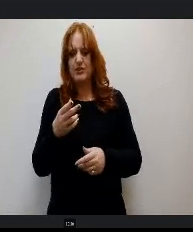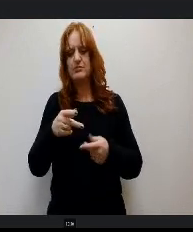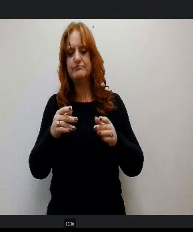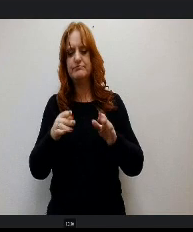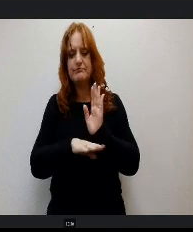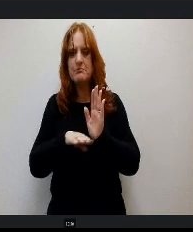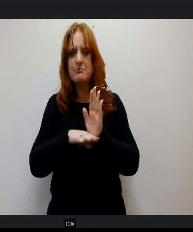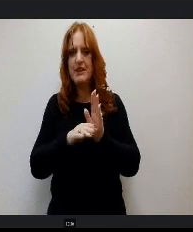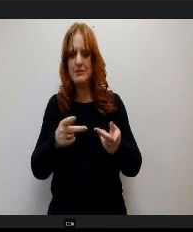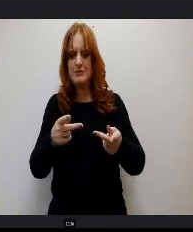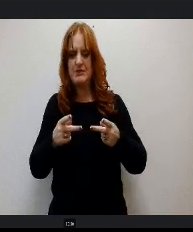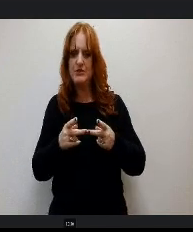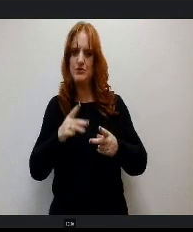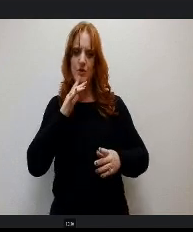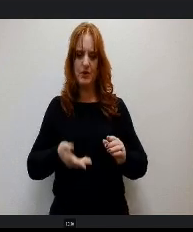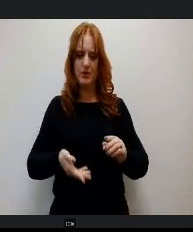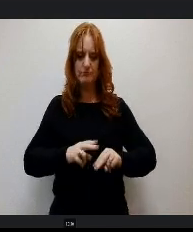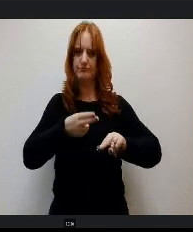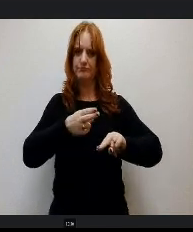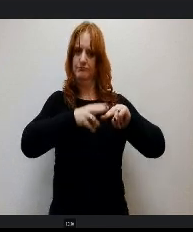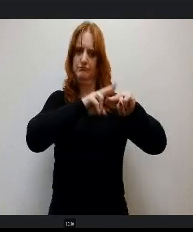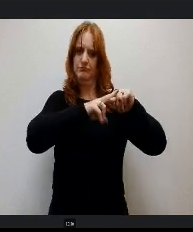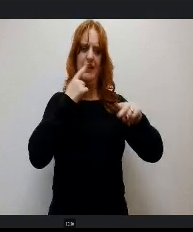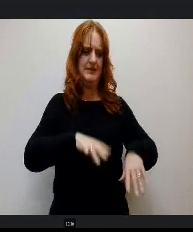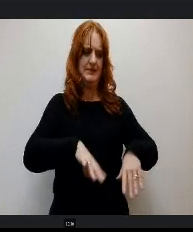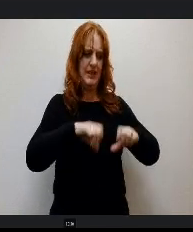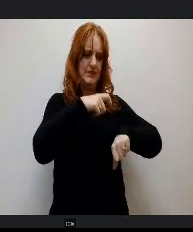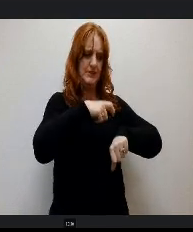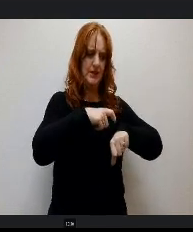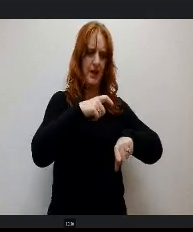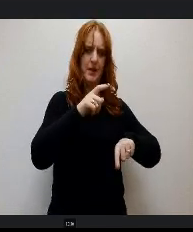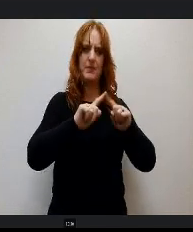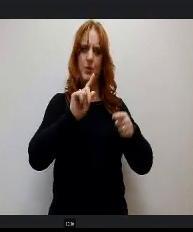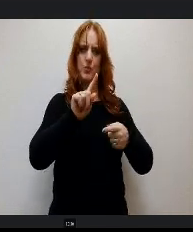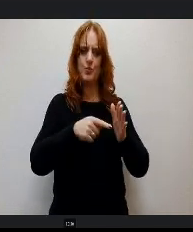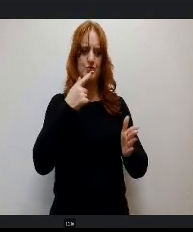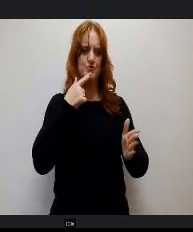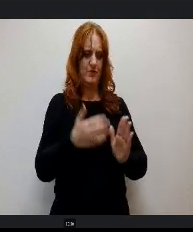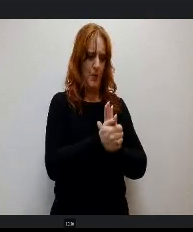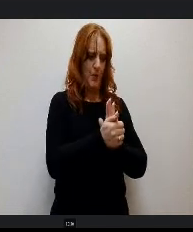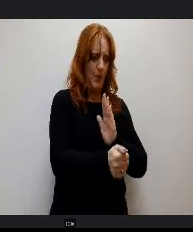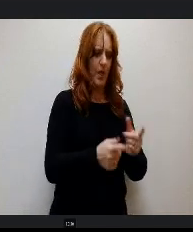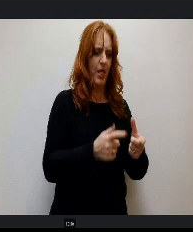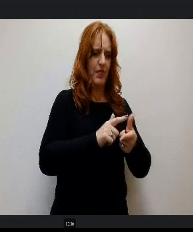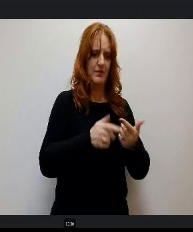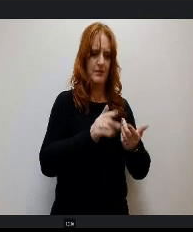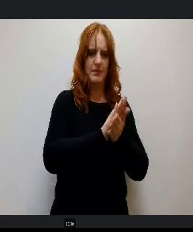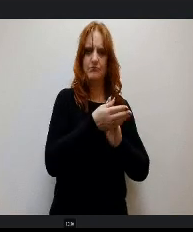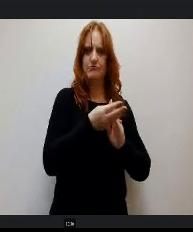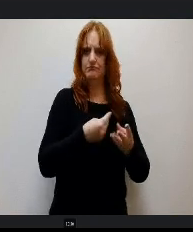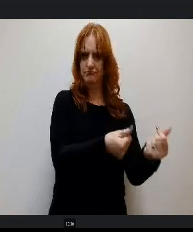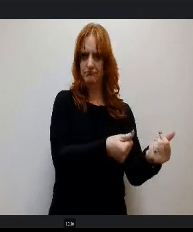s definitely gonna take some time to learn these basics, but once you have them, you can flow between them to have good jiu jitsu just like the Scarborough Reading Row.